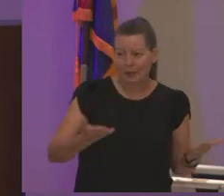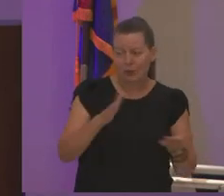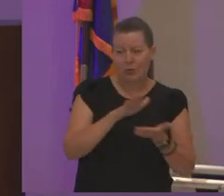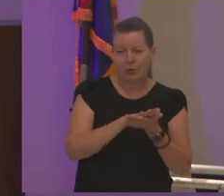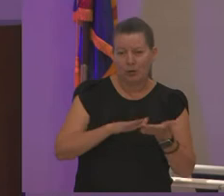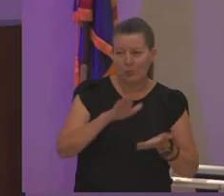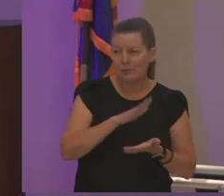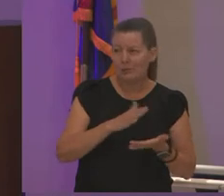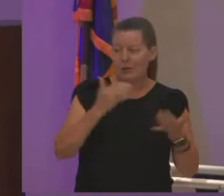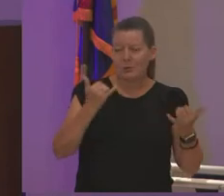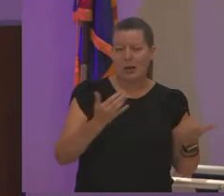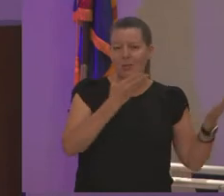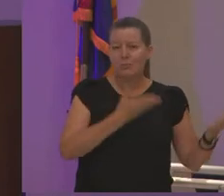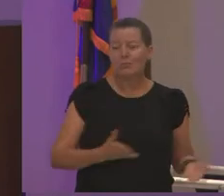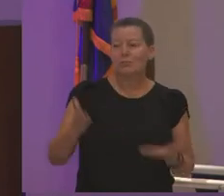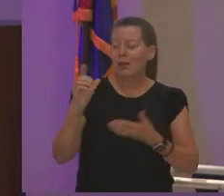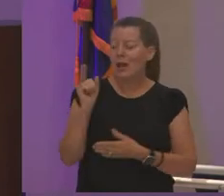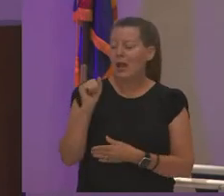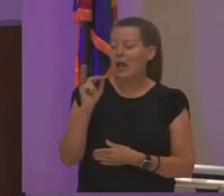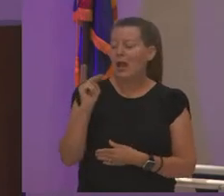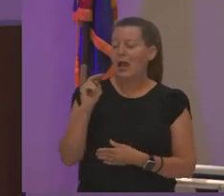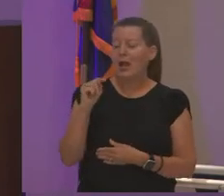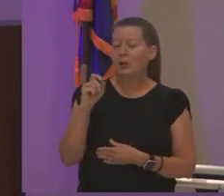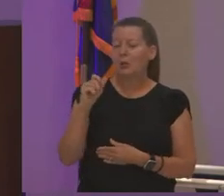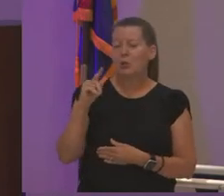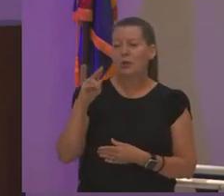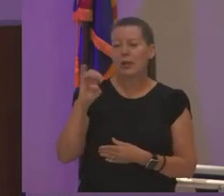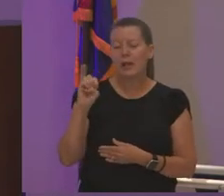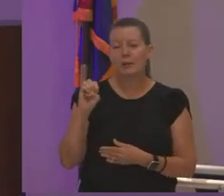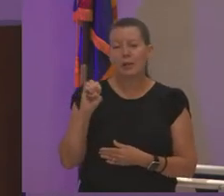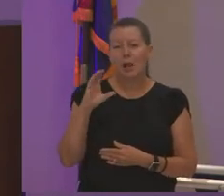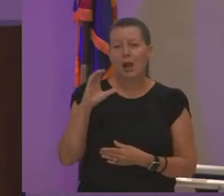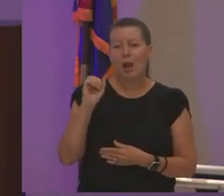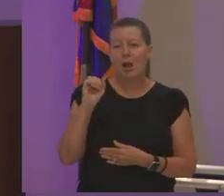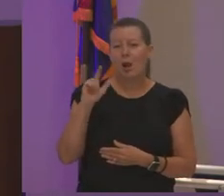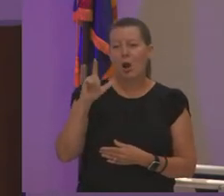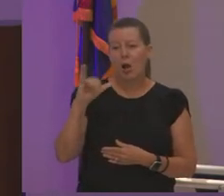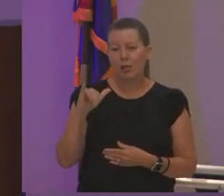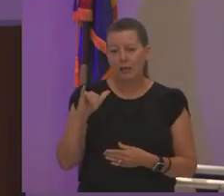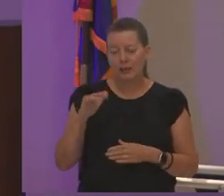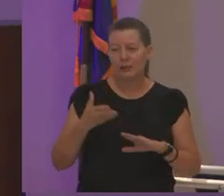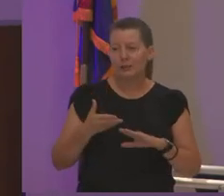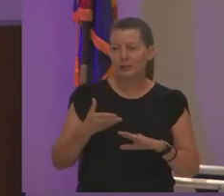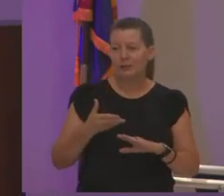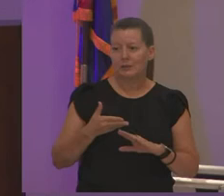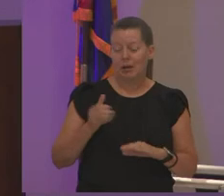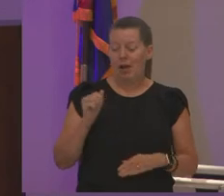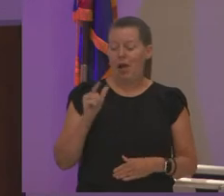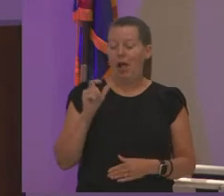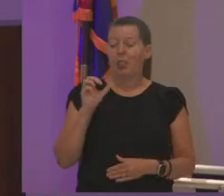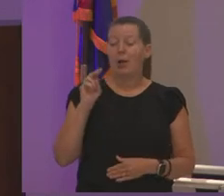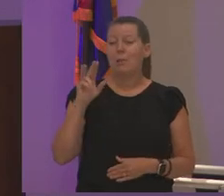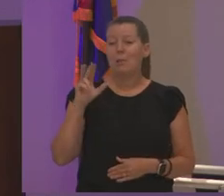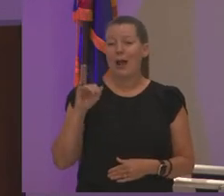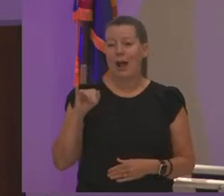turn it over to antoinette cauley a former or a alumni of mesa community college thank you